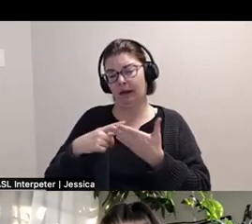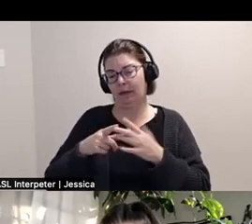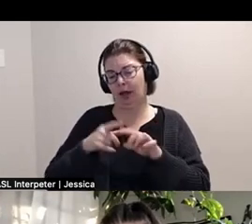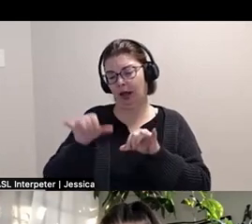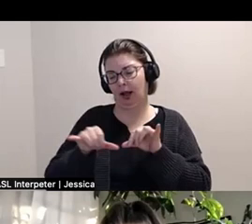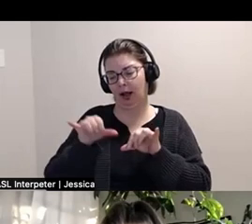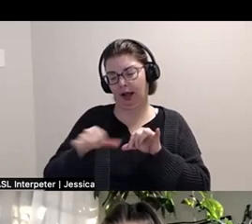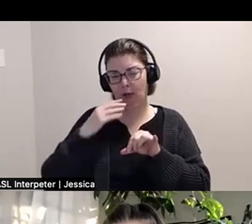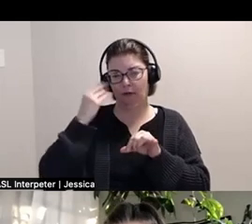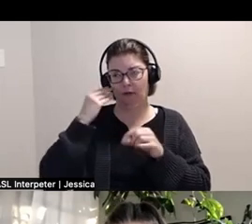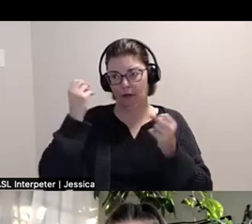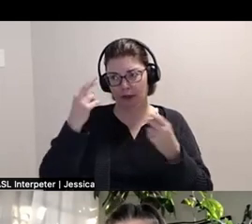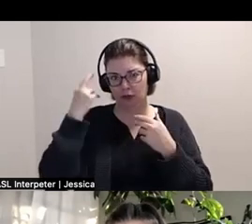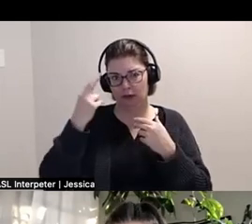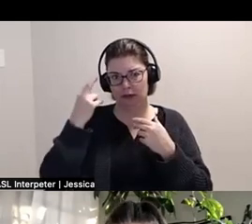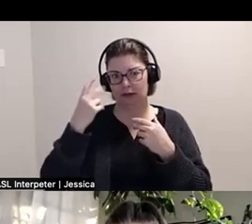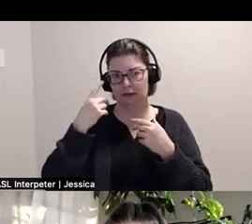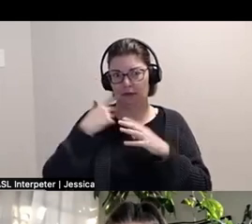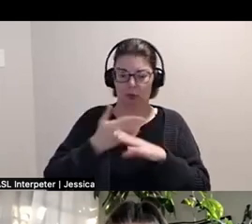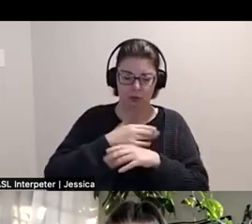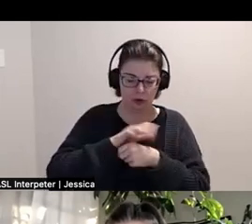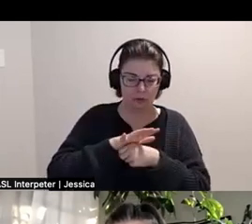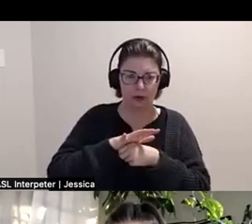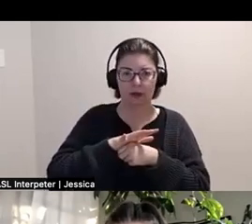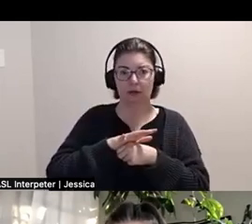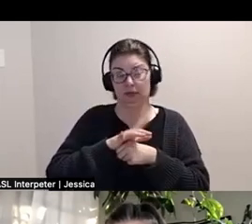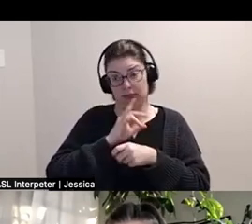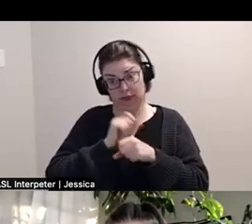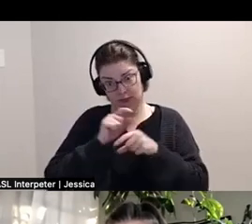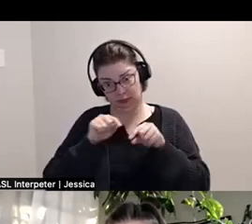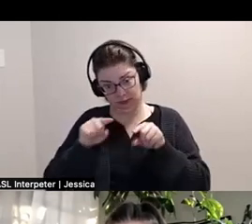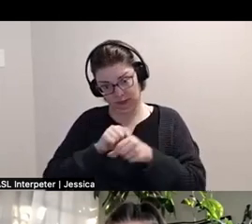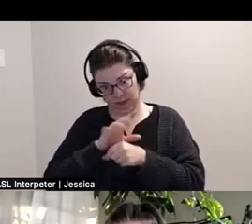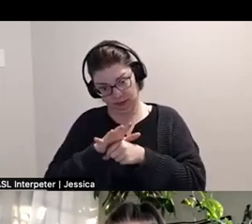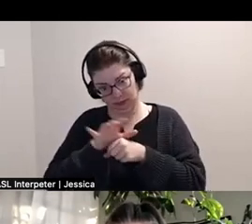that I've been stuck at home for like pre pandemic and especially in the pandemic.